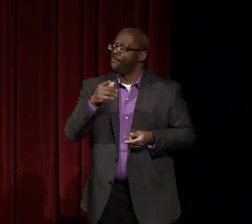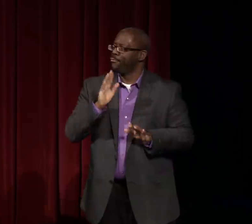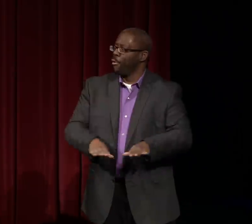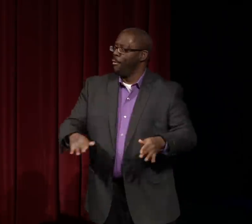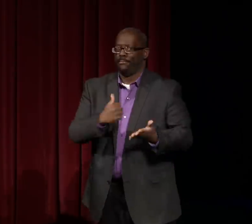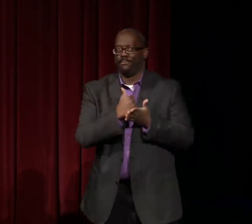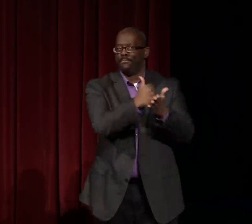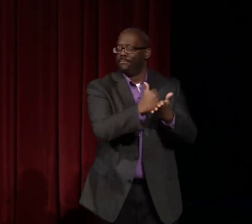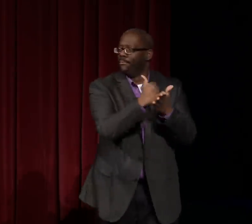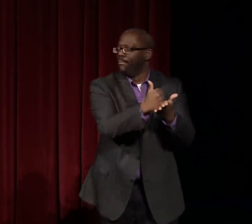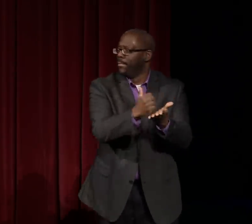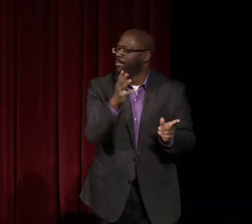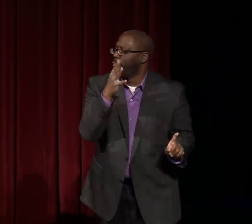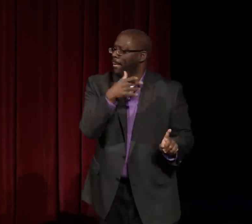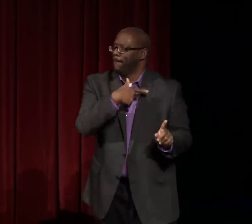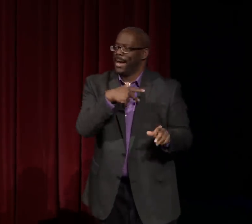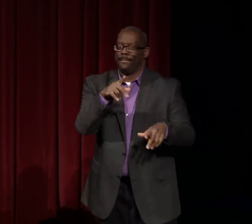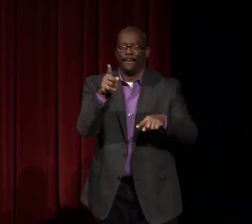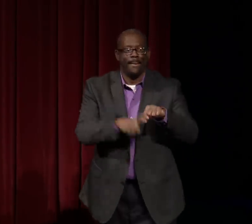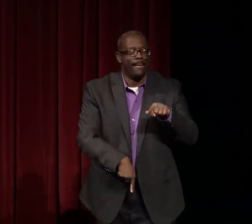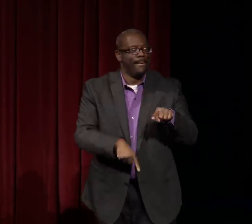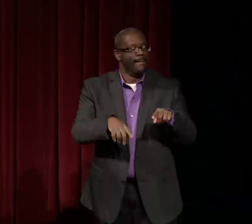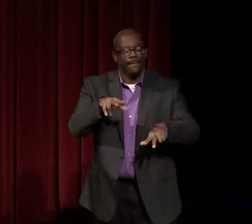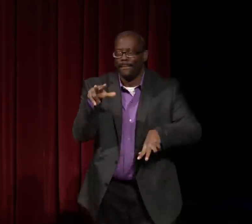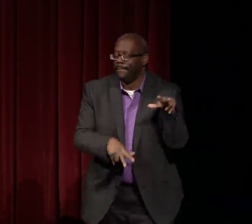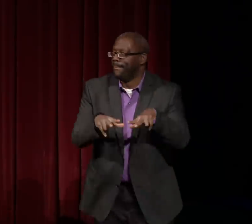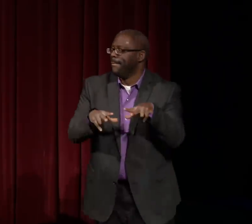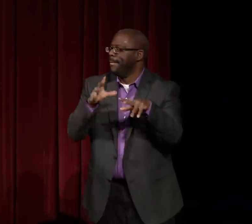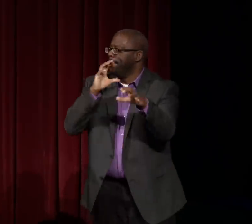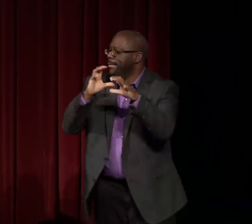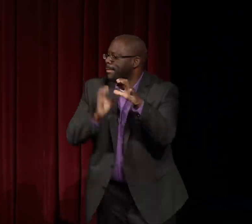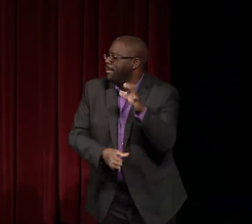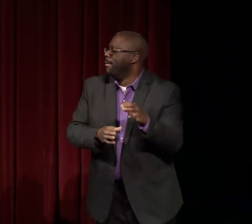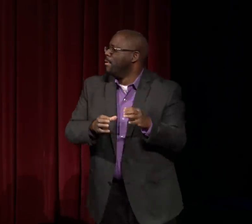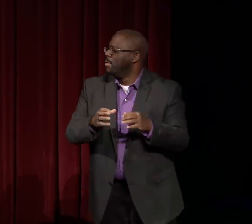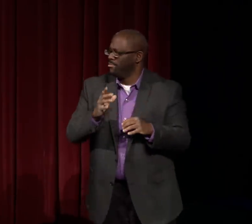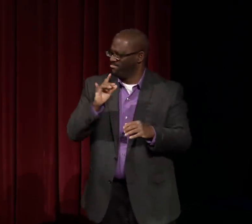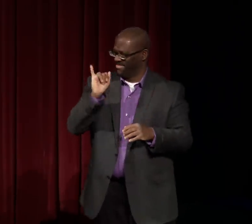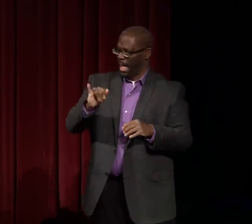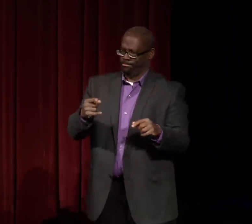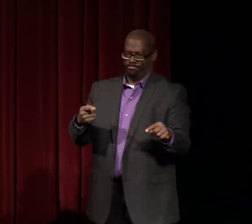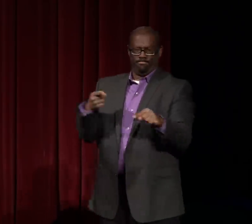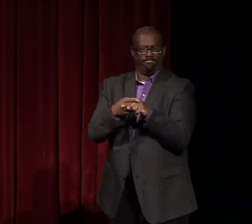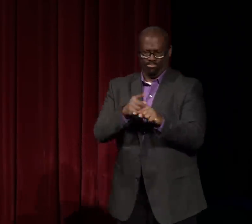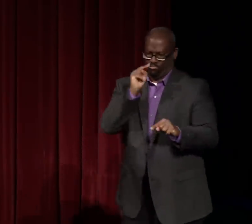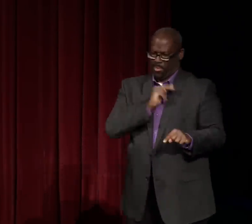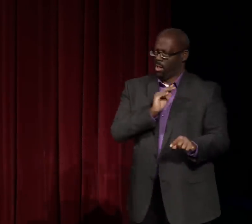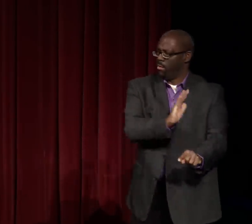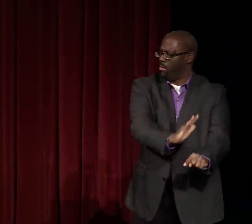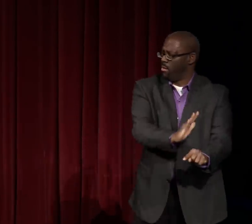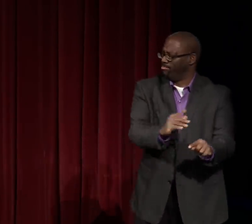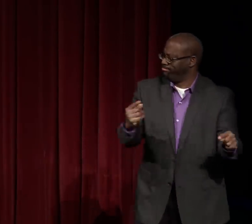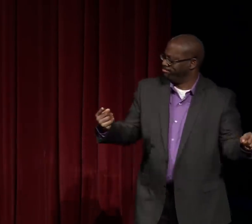But the film maker's focus was on the children helping their deaf mother who was in a world where she could not communicate